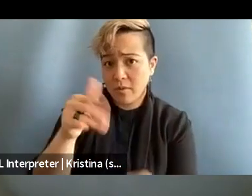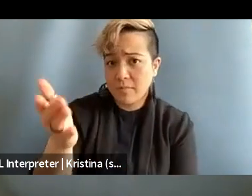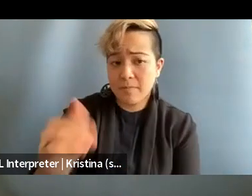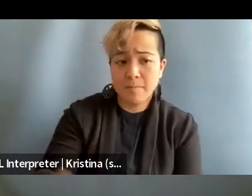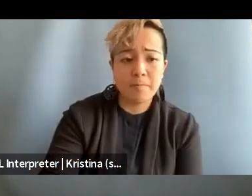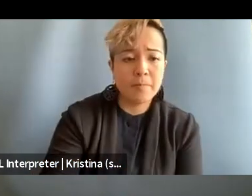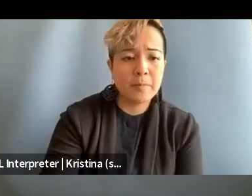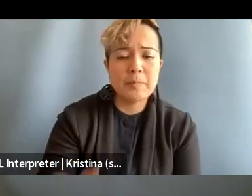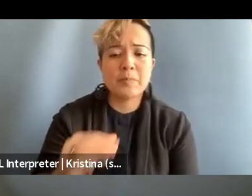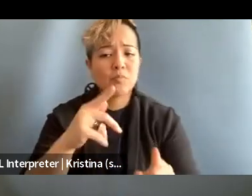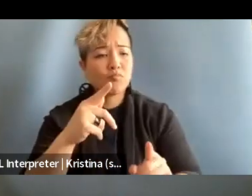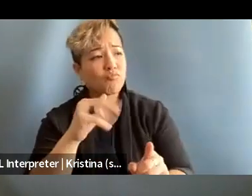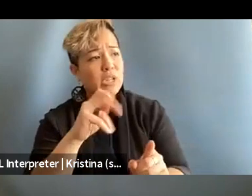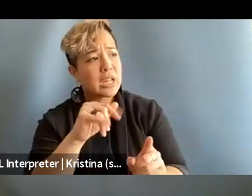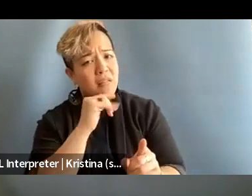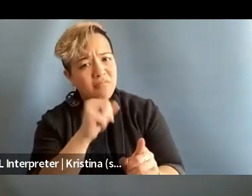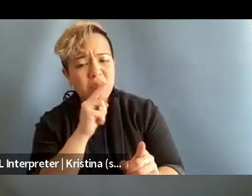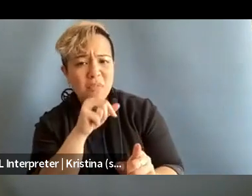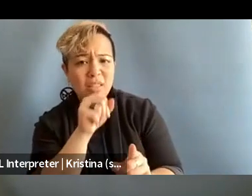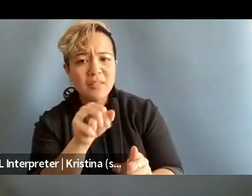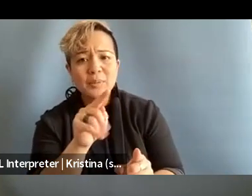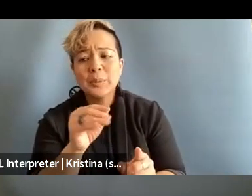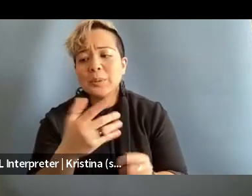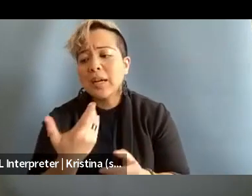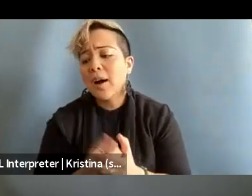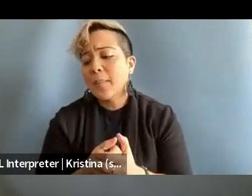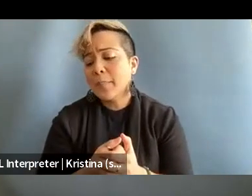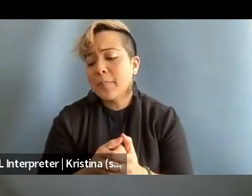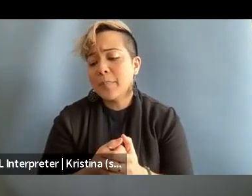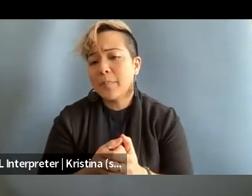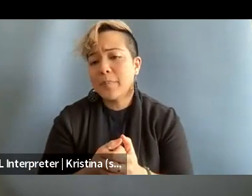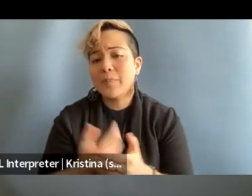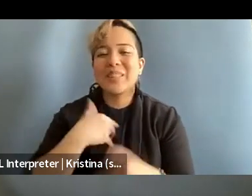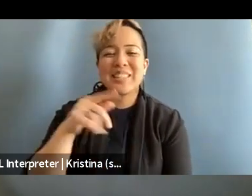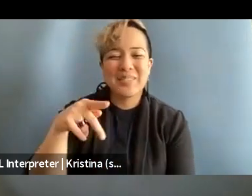Yeah, I mean I'd love to, so well for, so this is Pratika and I just,